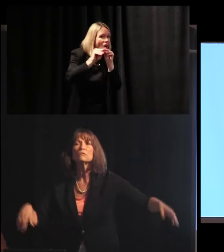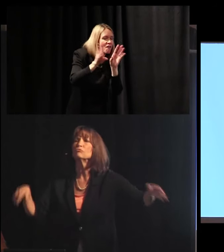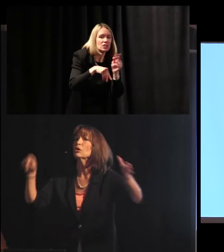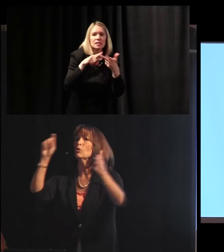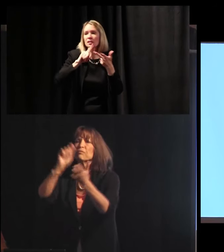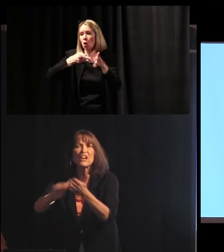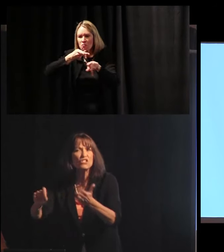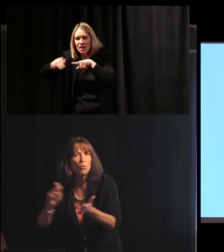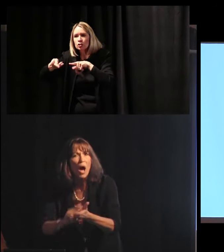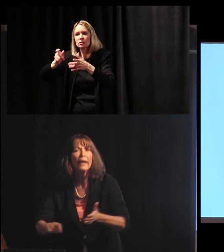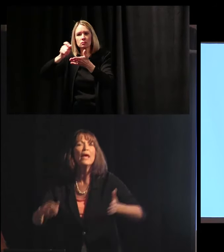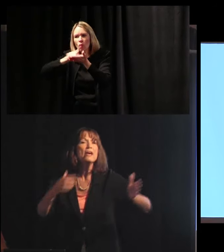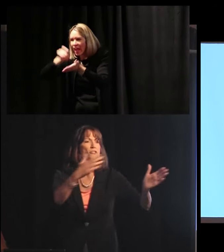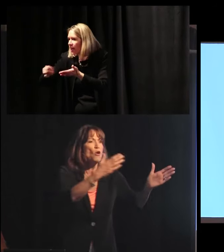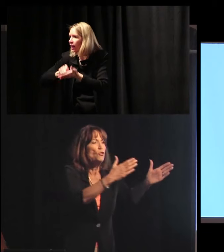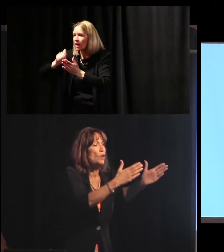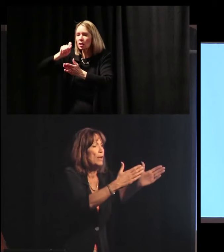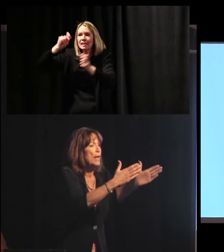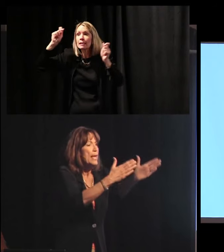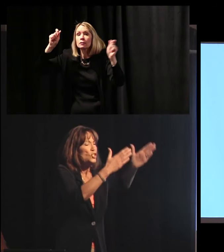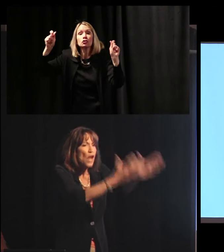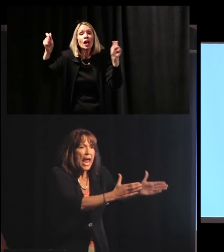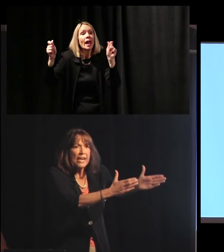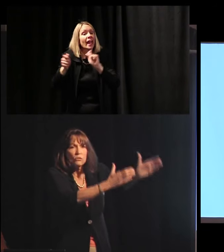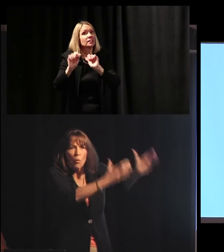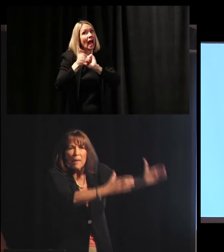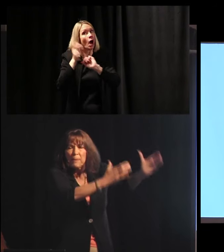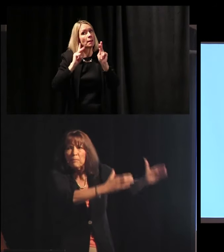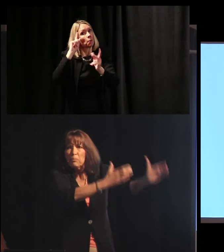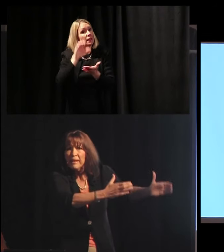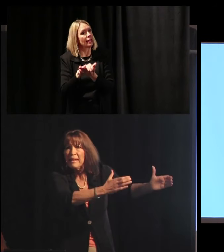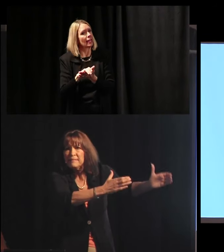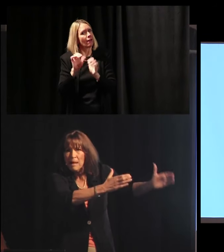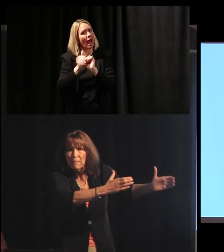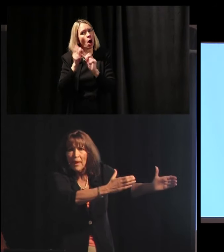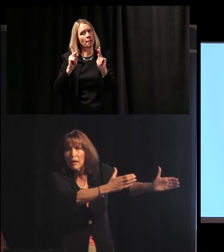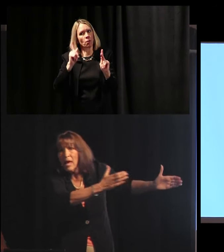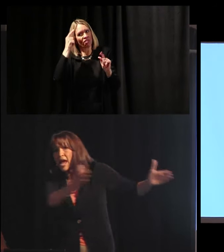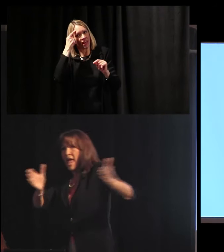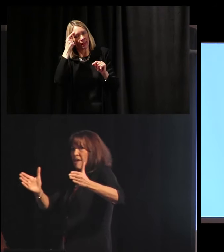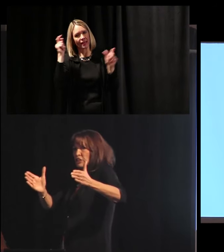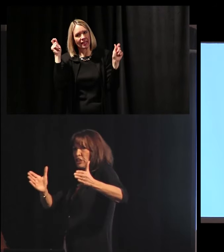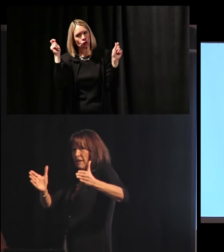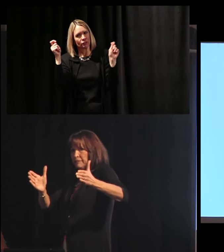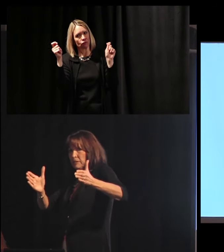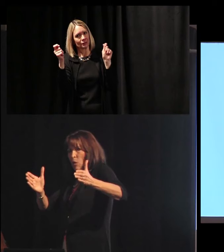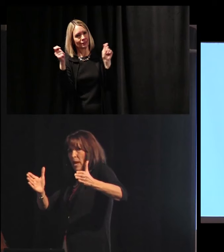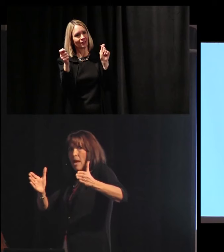through professional writing. So you can change the way people believe something and have a shift.